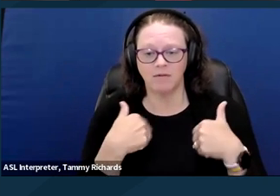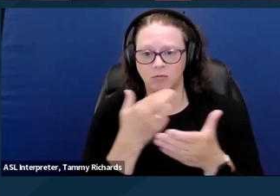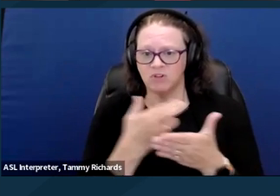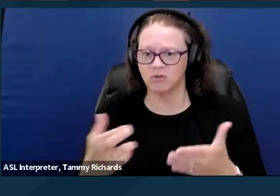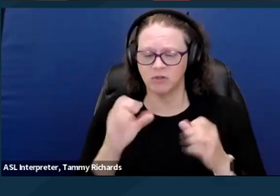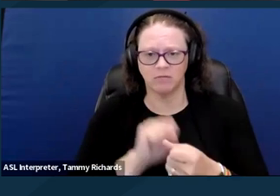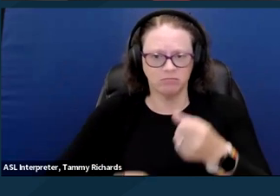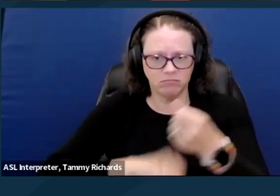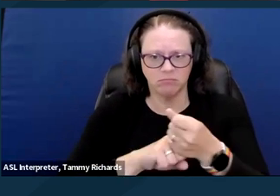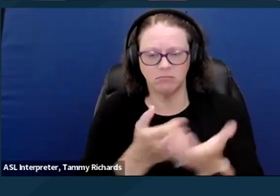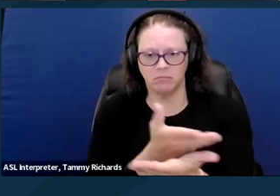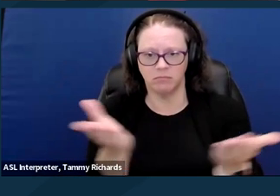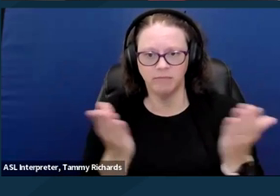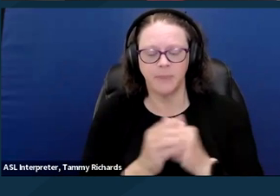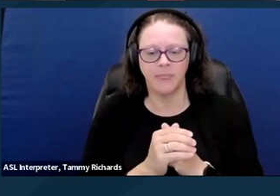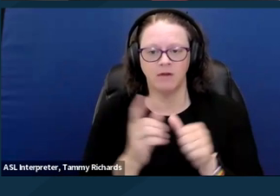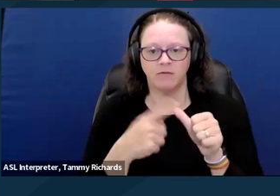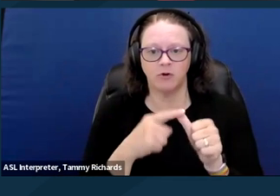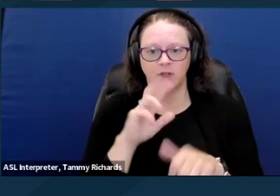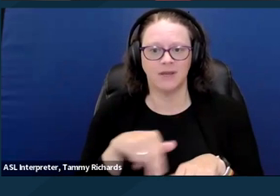First, the National Alliance to End Homelessness